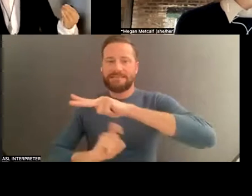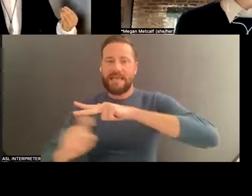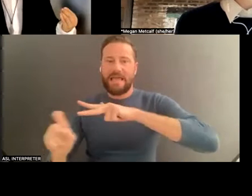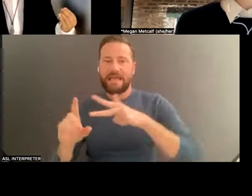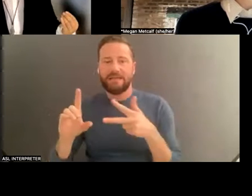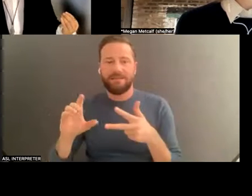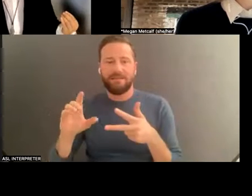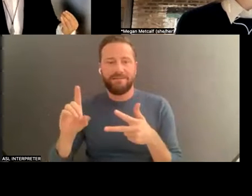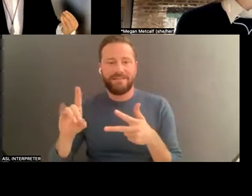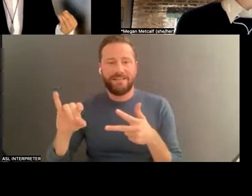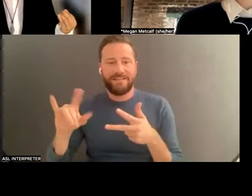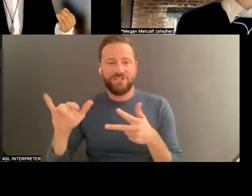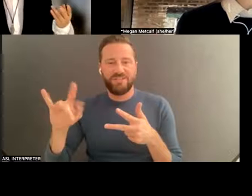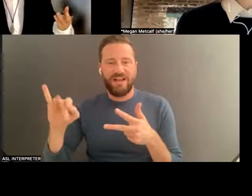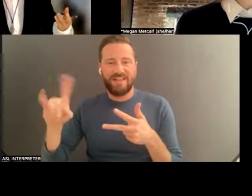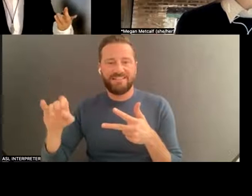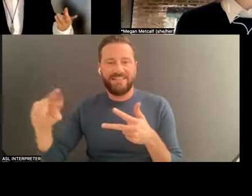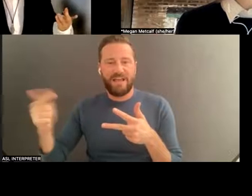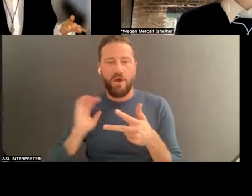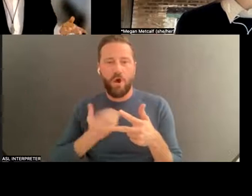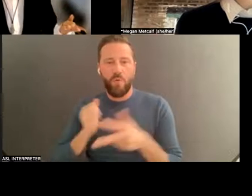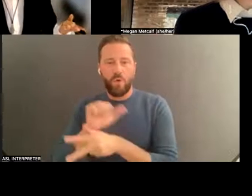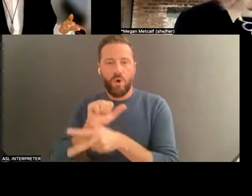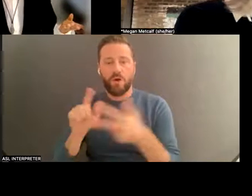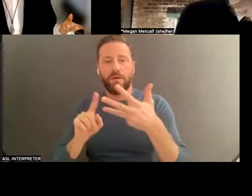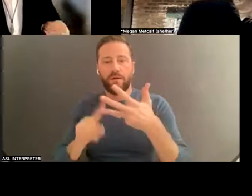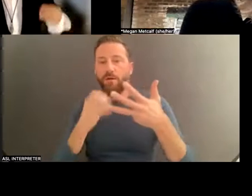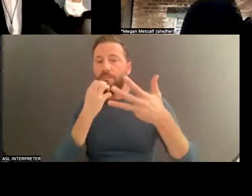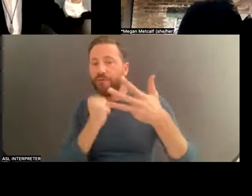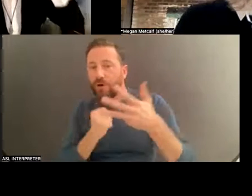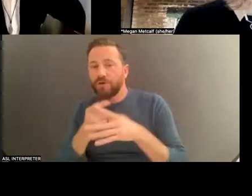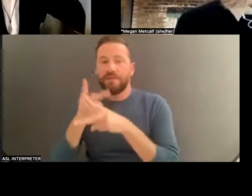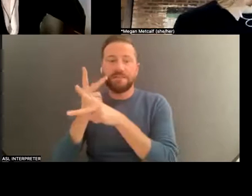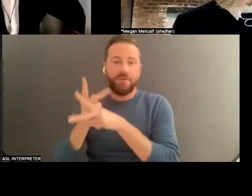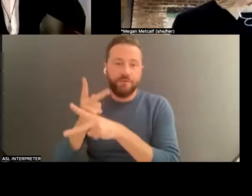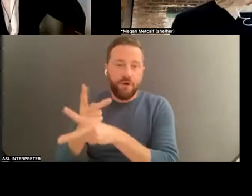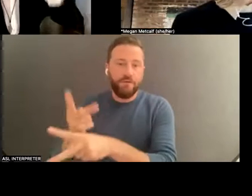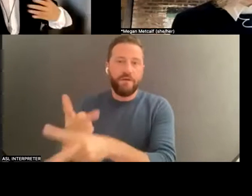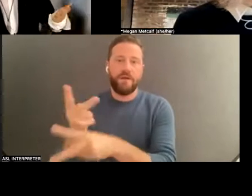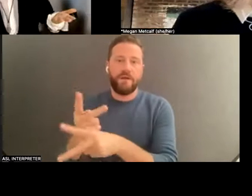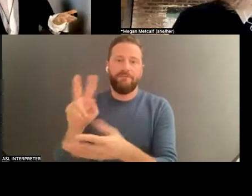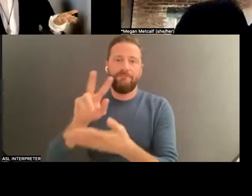, digit jiez ing our work, preserving videotapes from